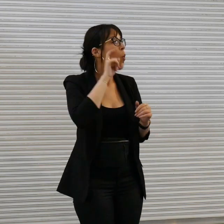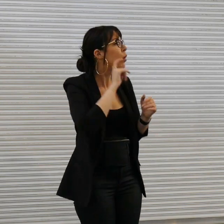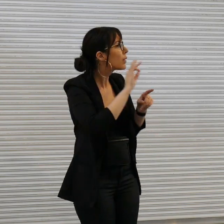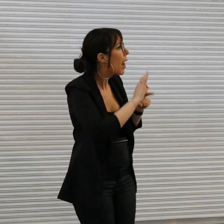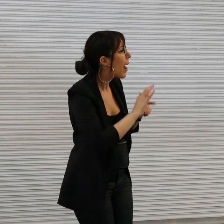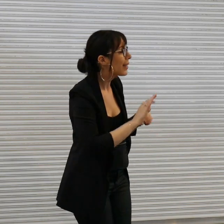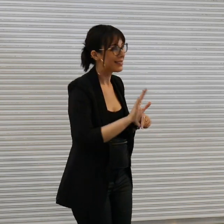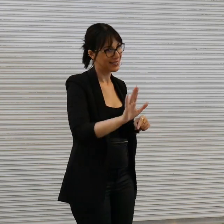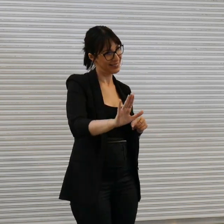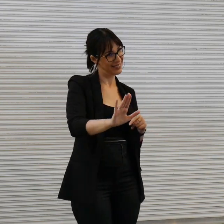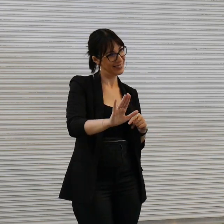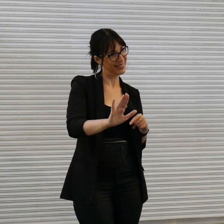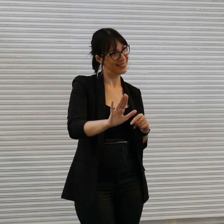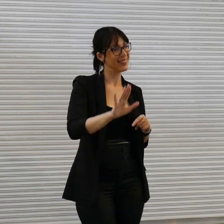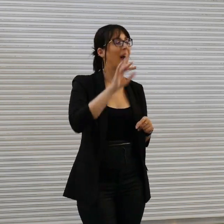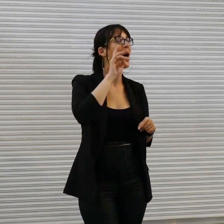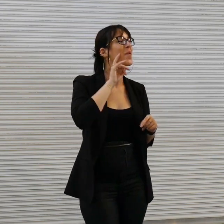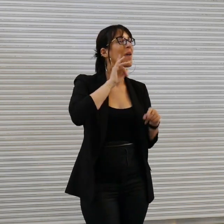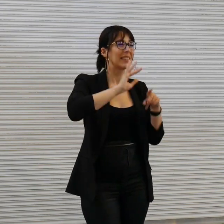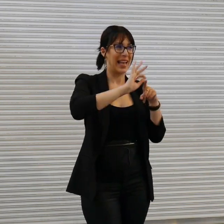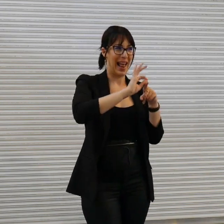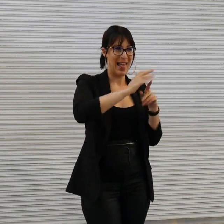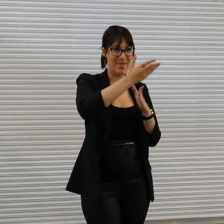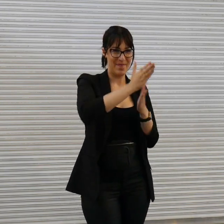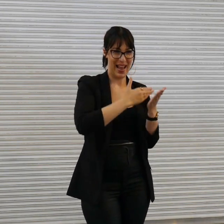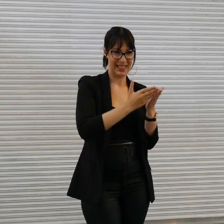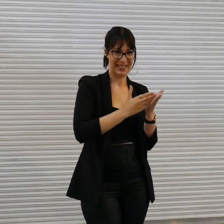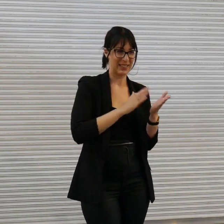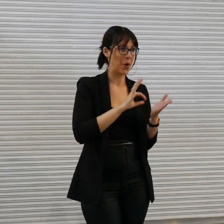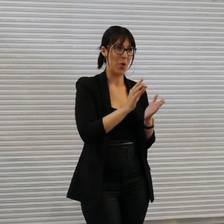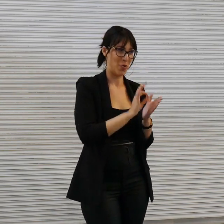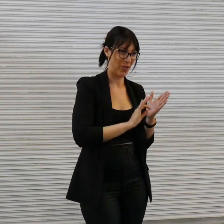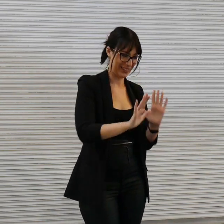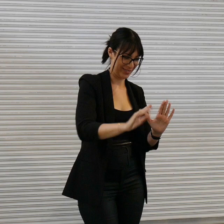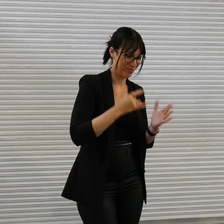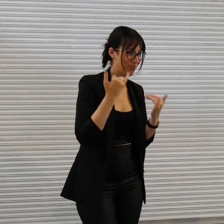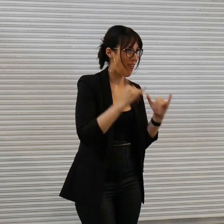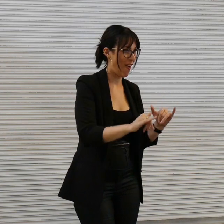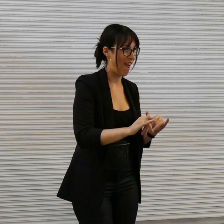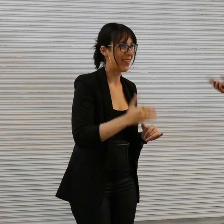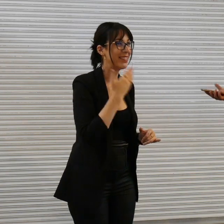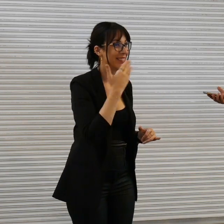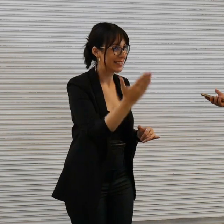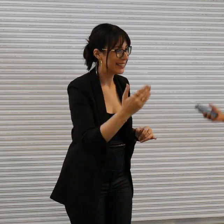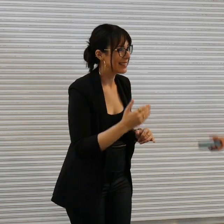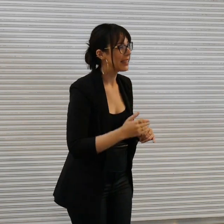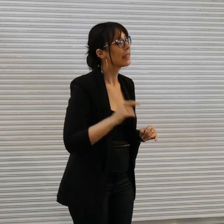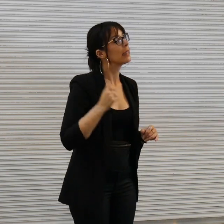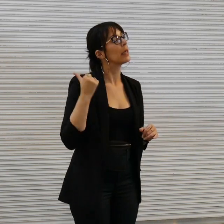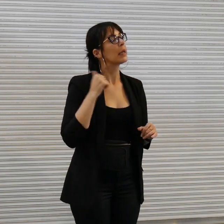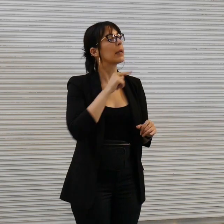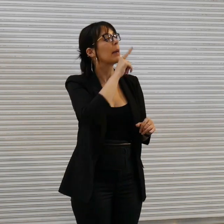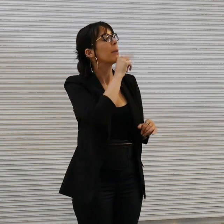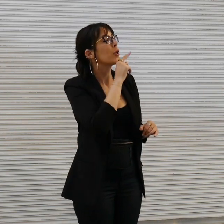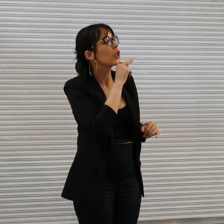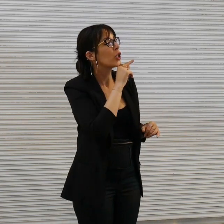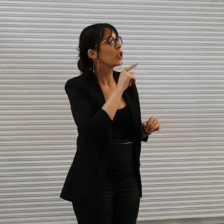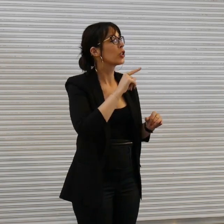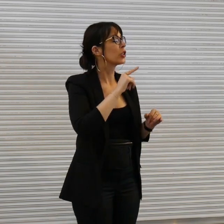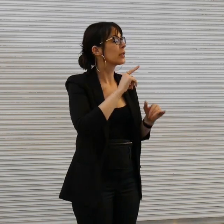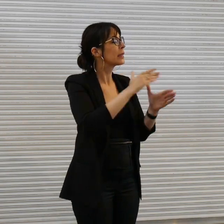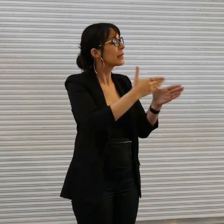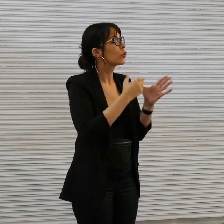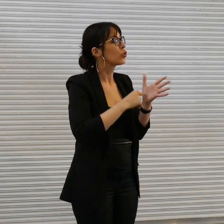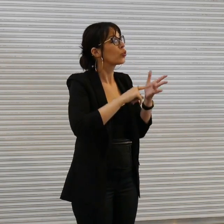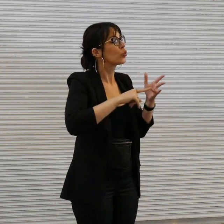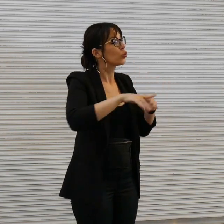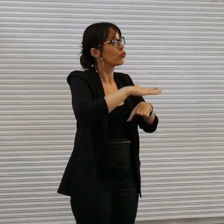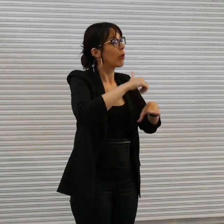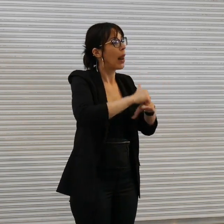watercolor paintings thanks a lot Margaret um of uh Birds um indigenous to Australia and also a a